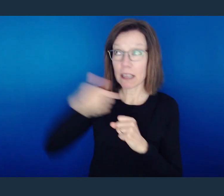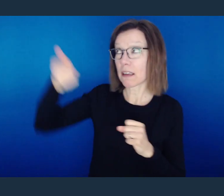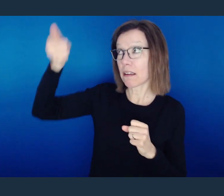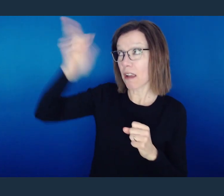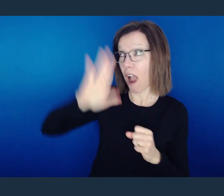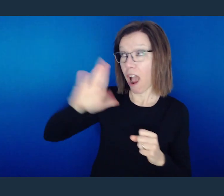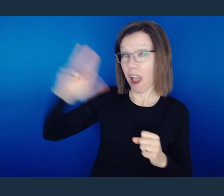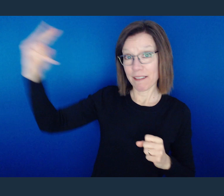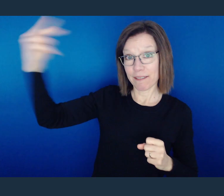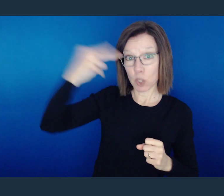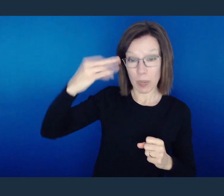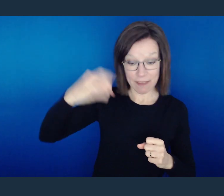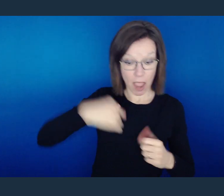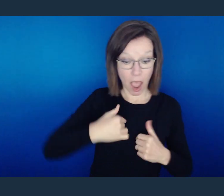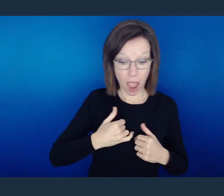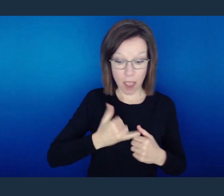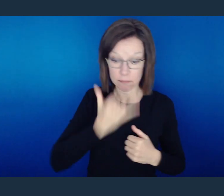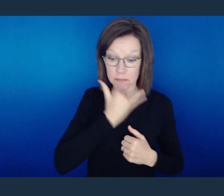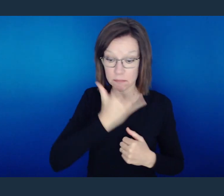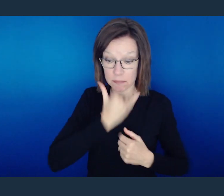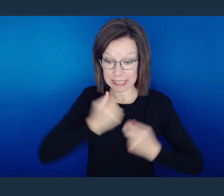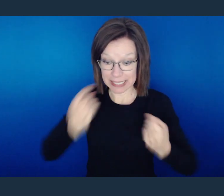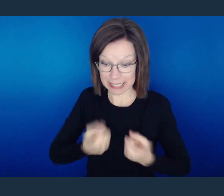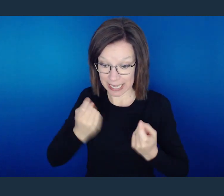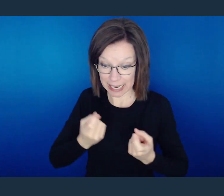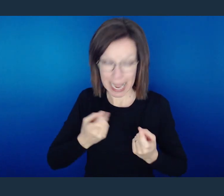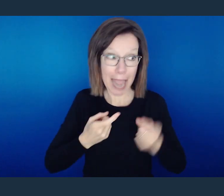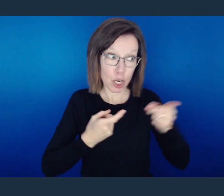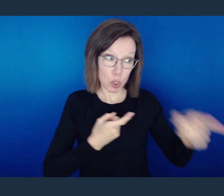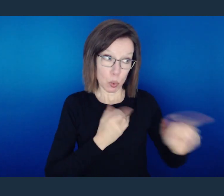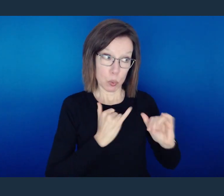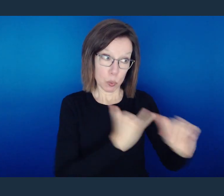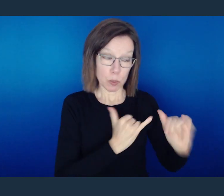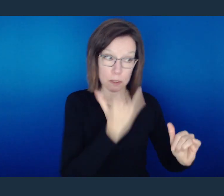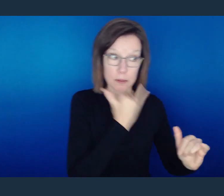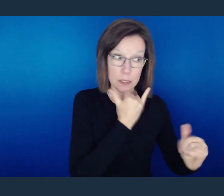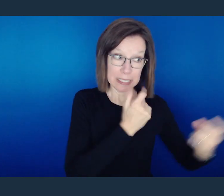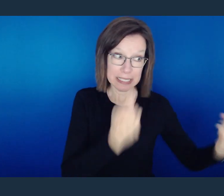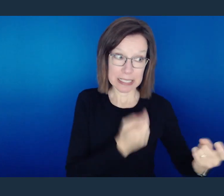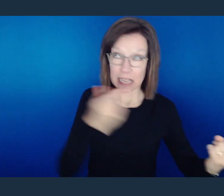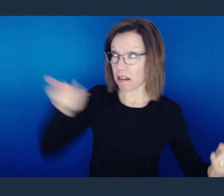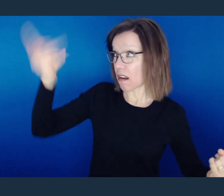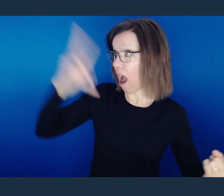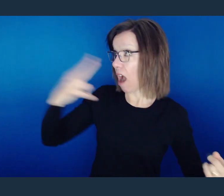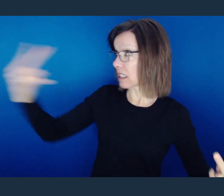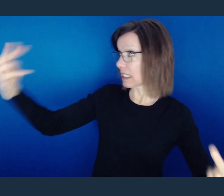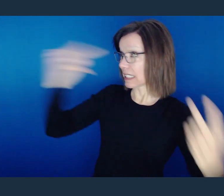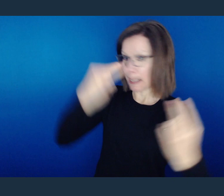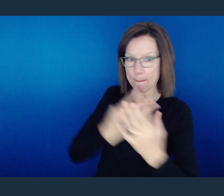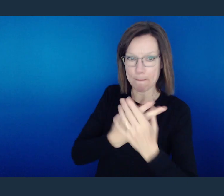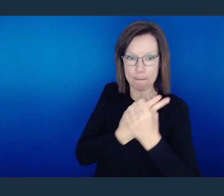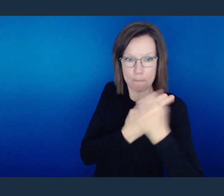But the reality is, if what I'm doing is sin and what you're doing is sin, in God's eyes, they're the same.